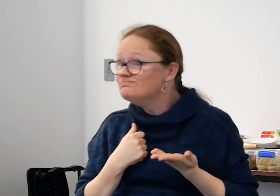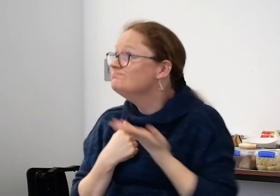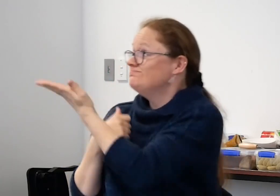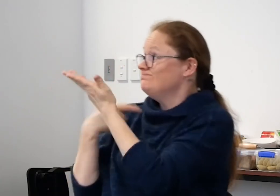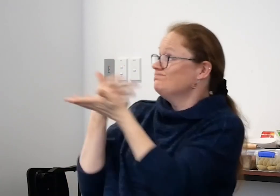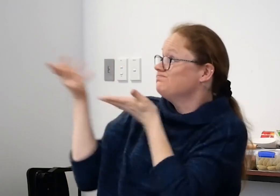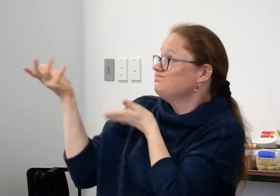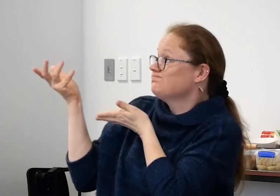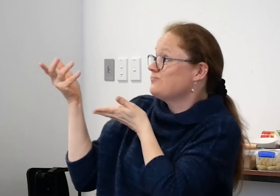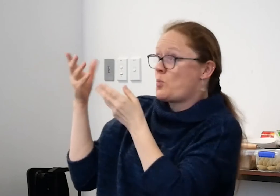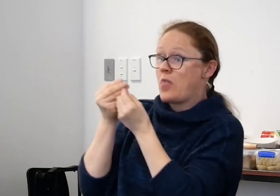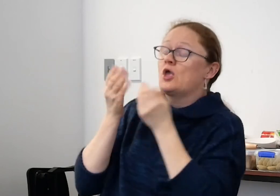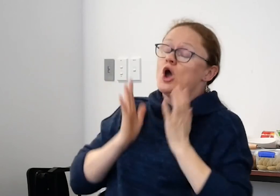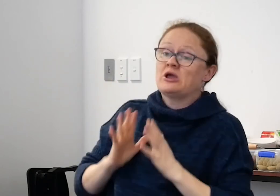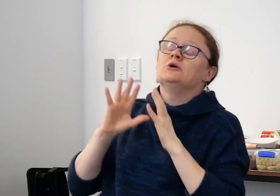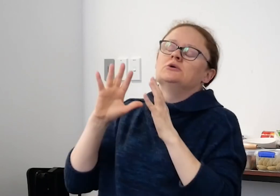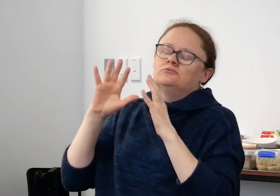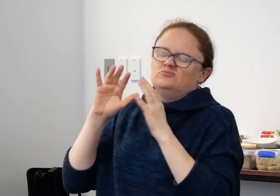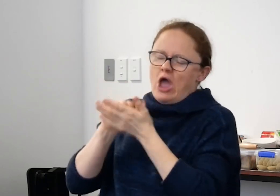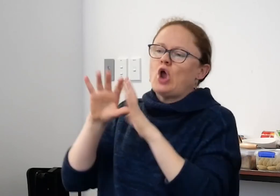had that information that I could then give on to the human rights commission.